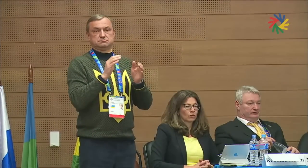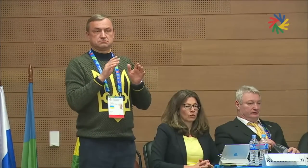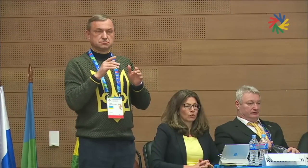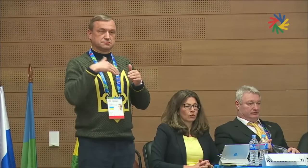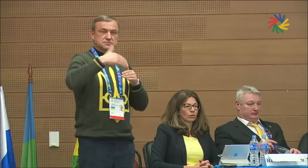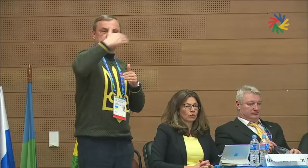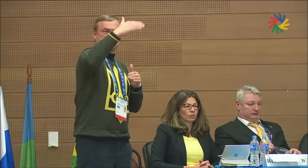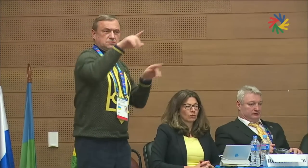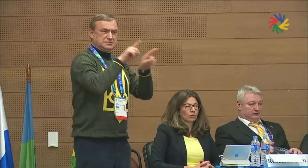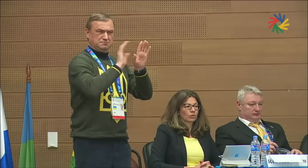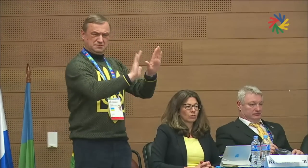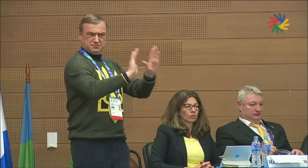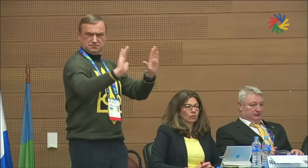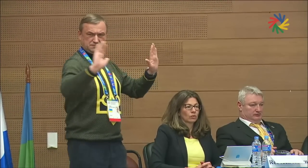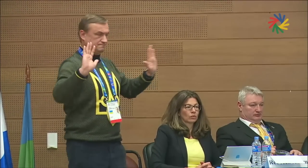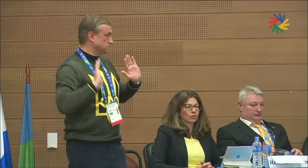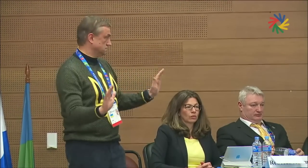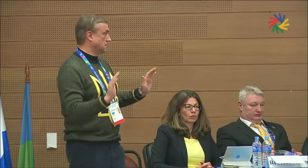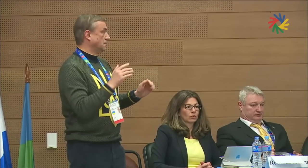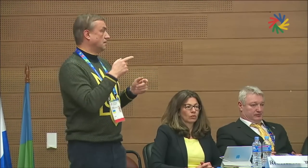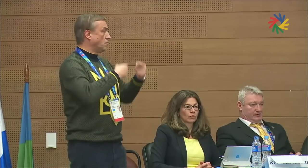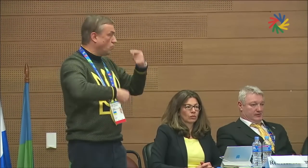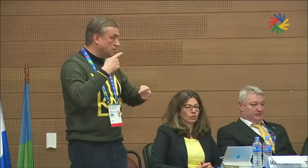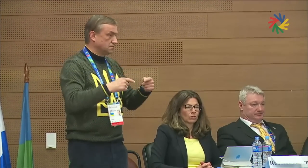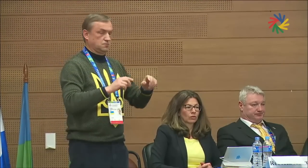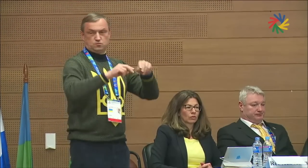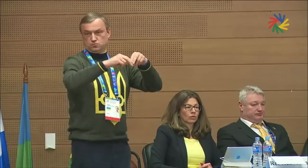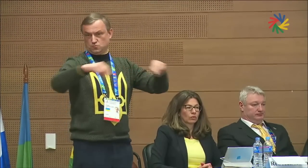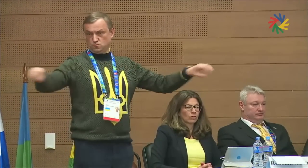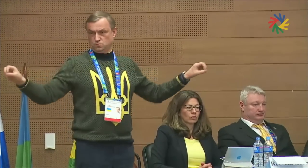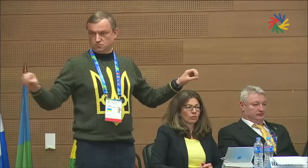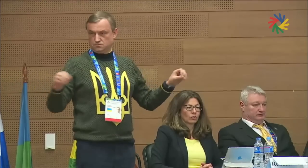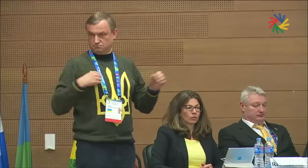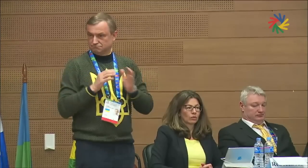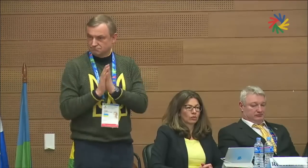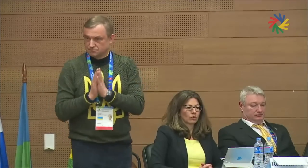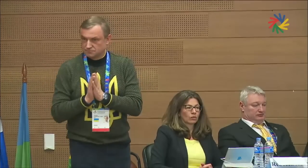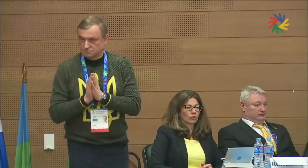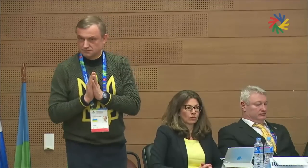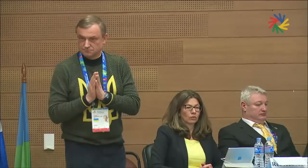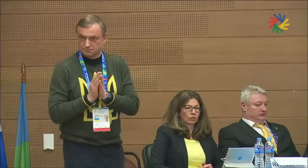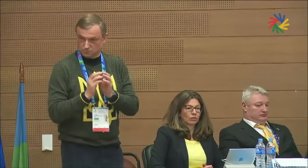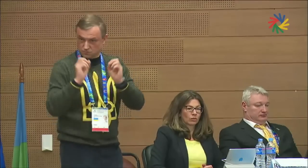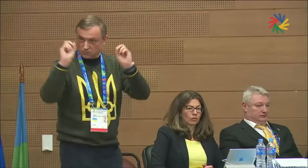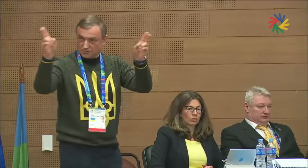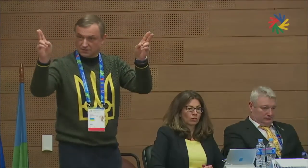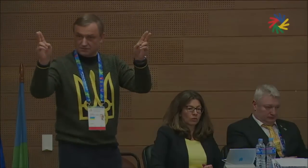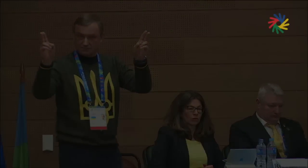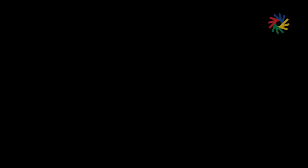integrity of the Deaflympics for years to come, and that we remain neutral in politics, please. Ok?